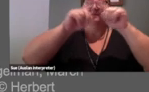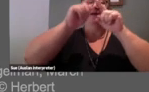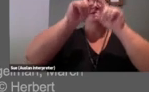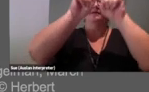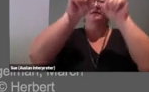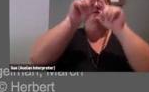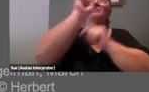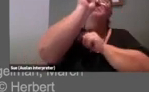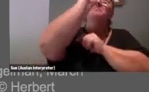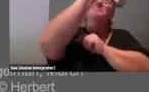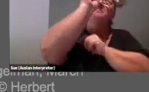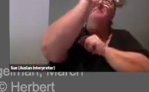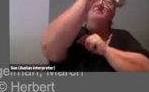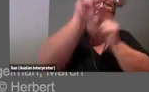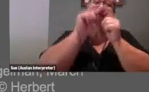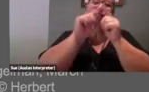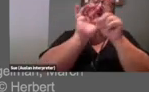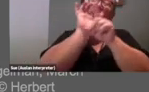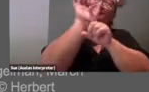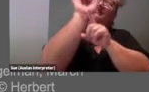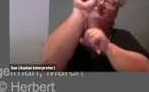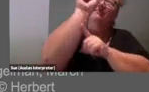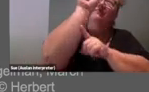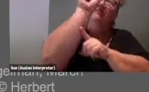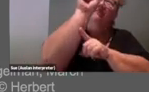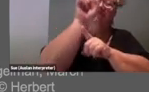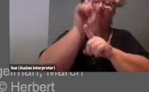that we can reach it and see it.